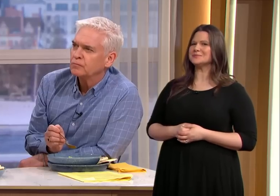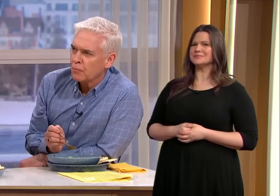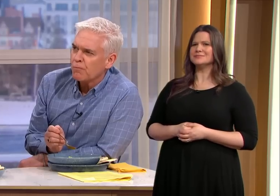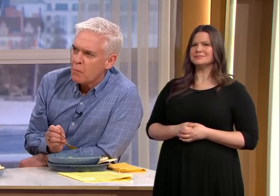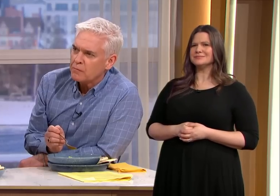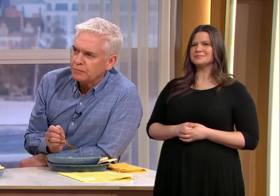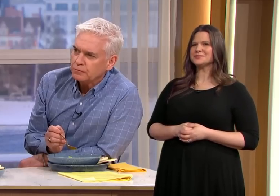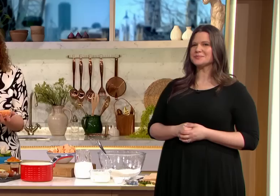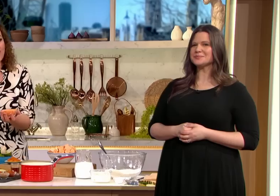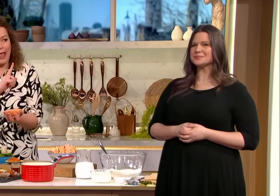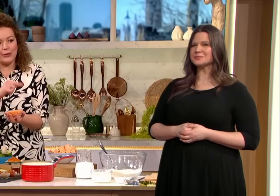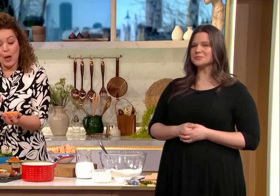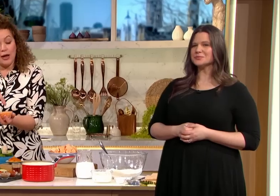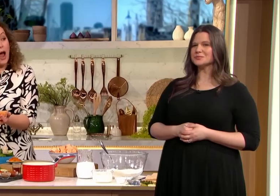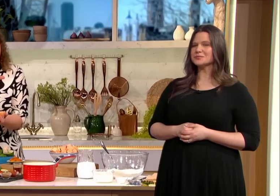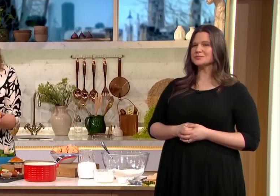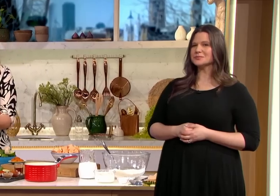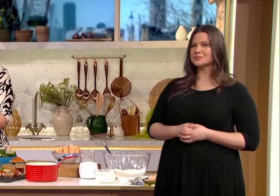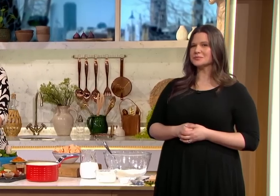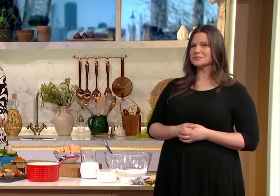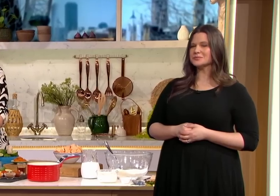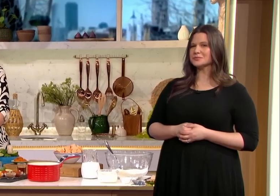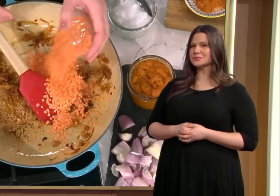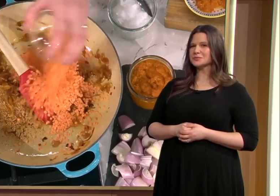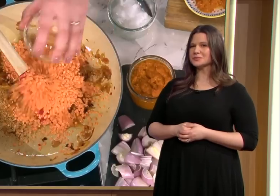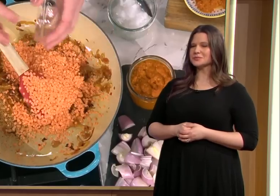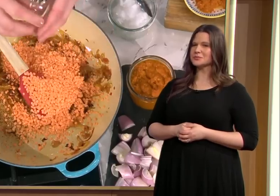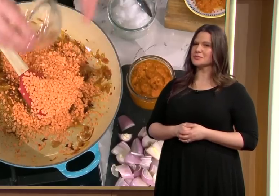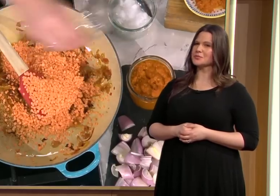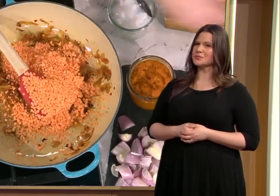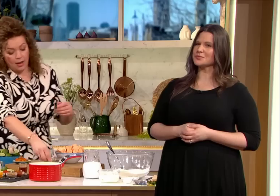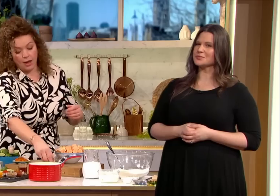warm and it's a comforting taste isn't it these are the lentils dried lentils